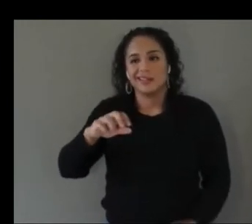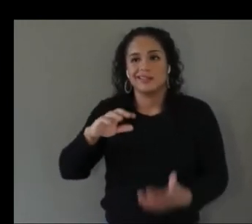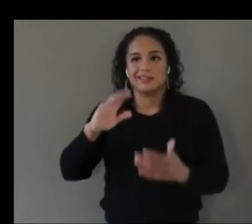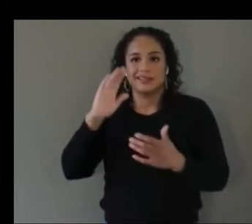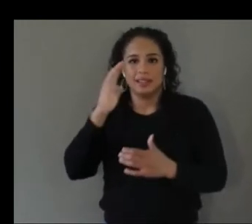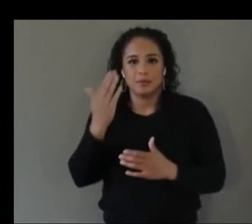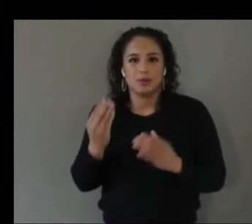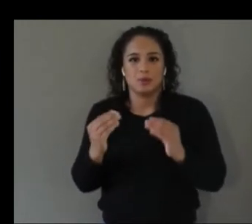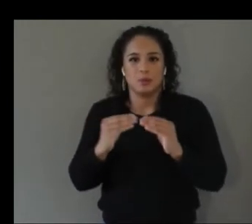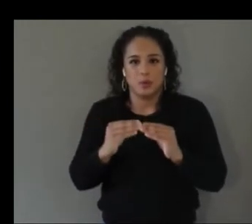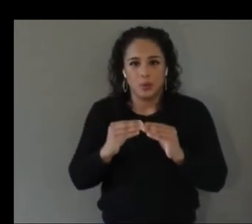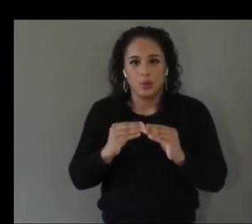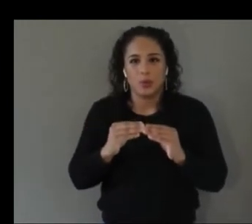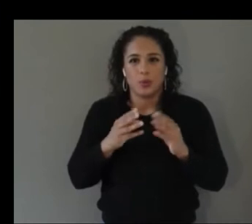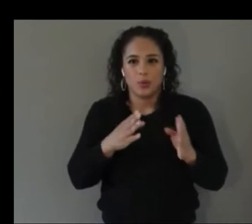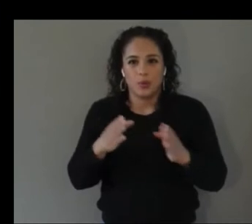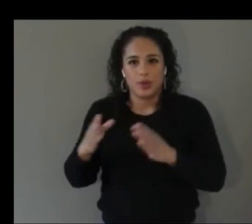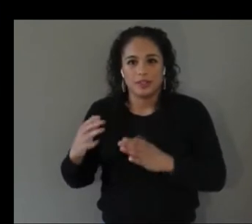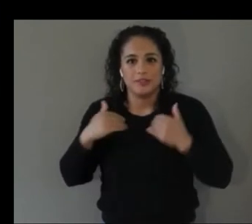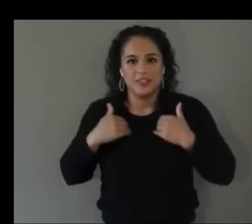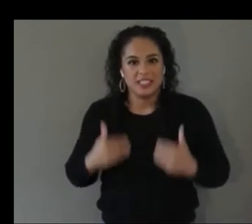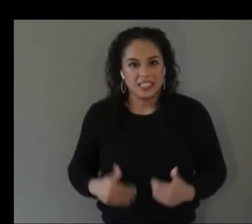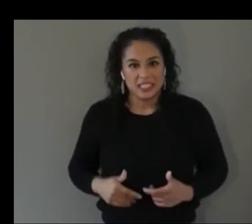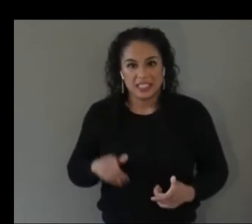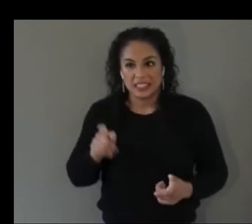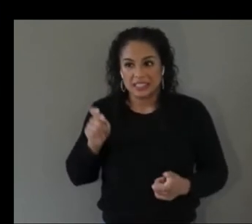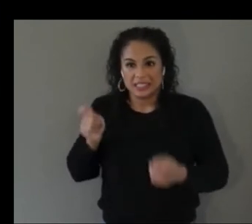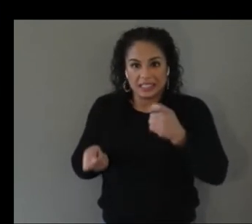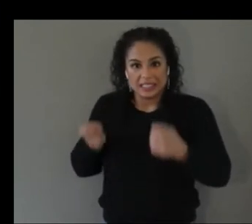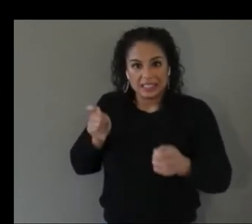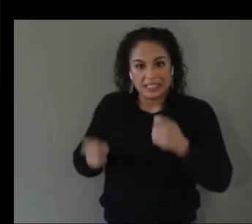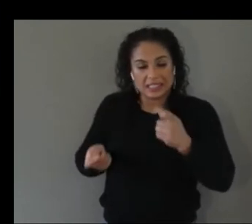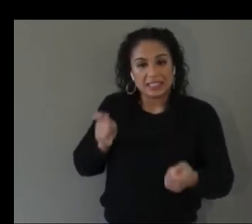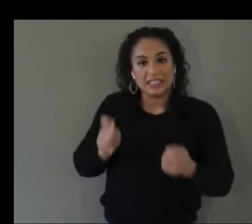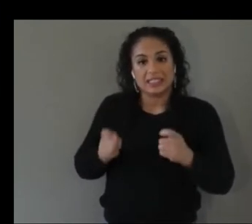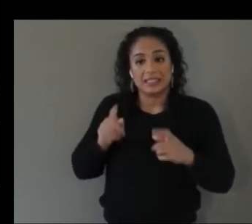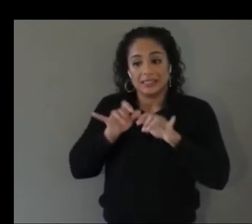now than you know just like the standard mouse or even just a mouse and a touchpad